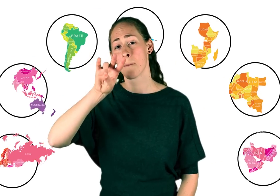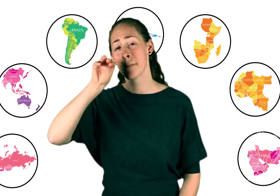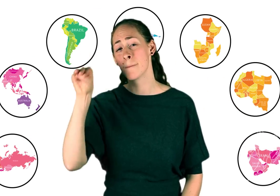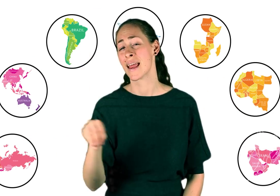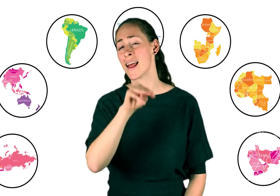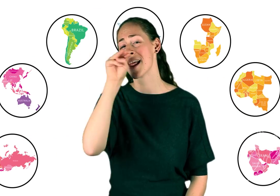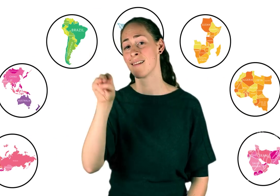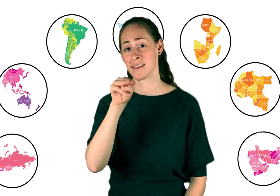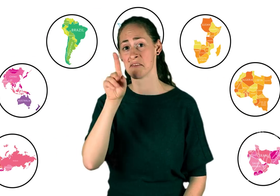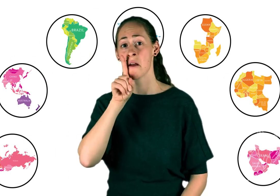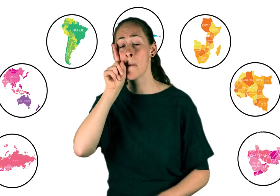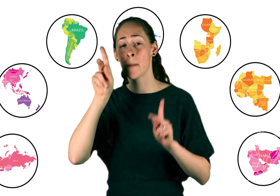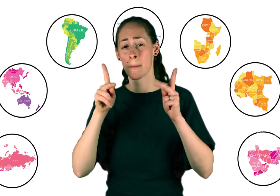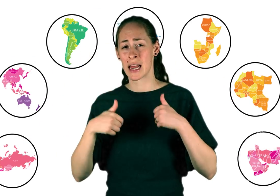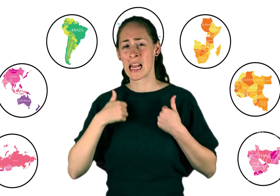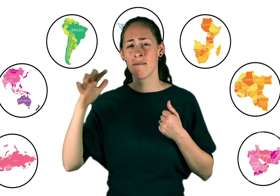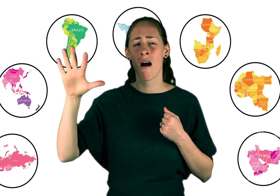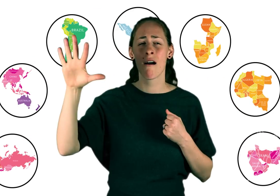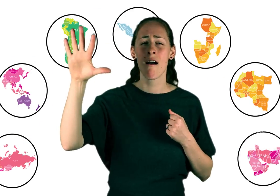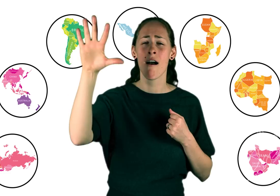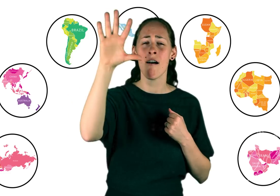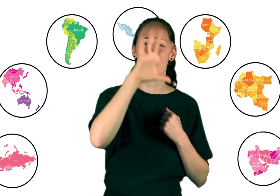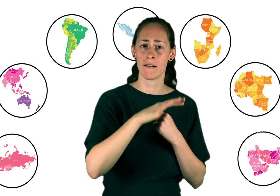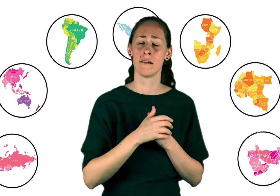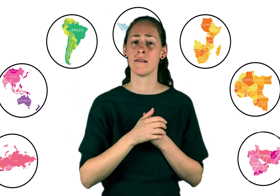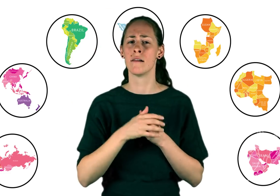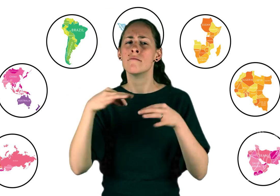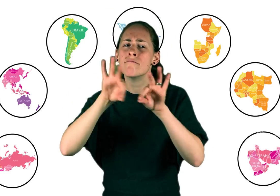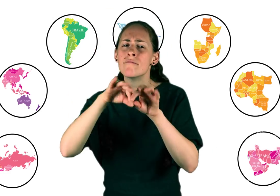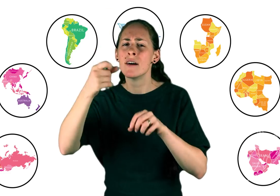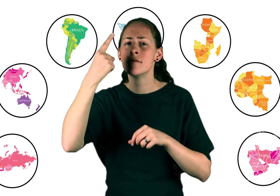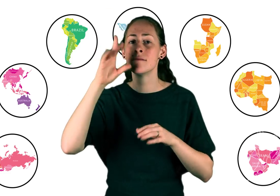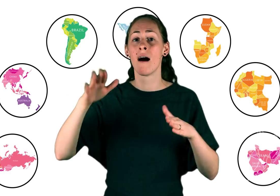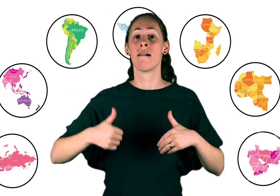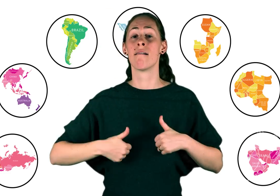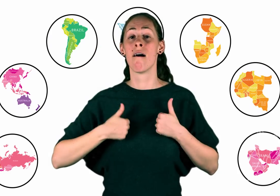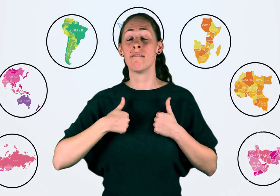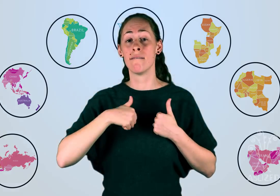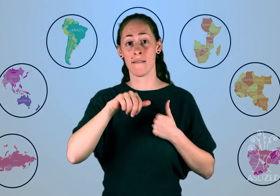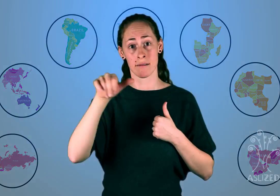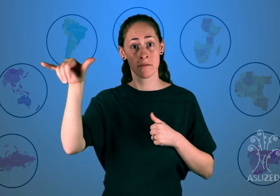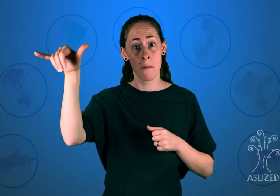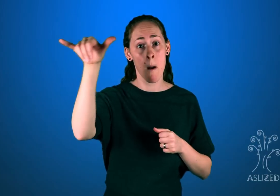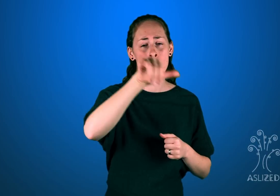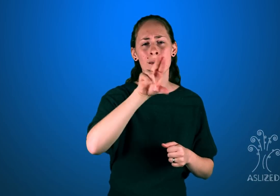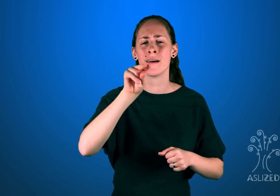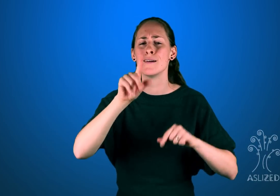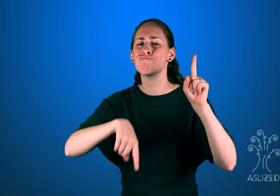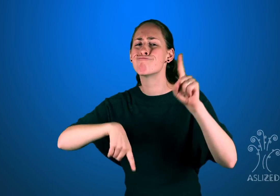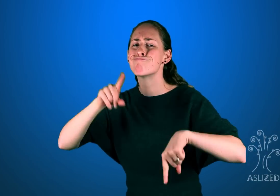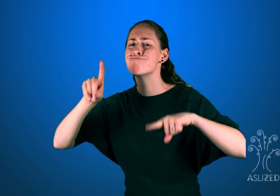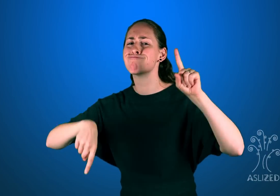47 Million Deaf people live in this vast world, but their experiences vary greatly!